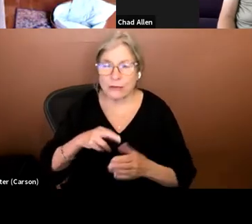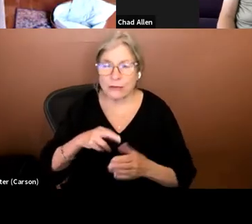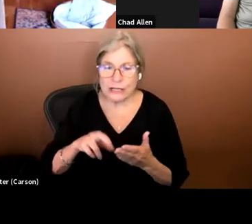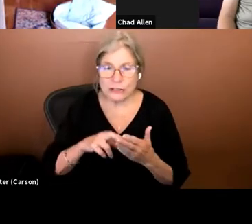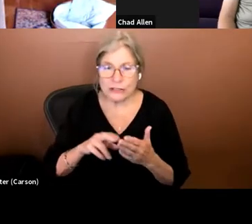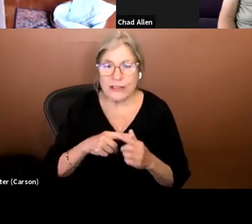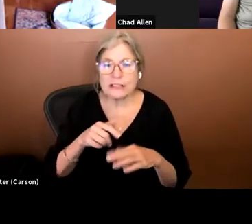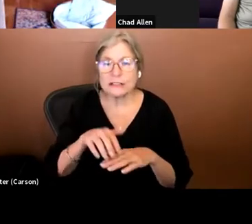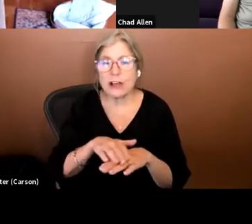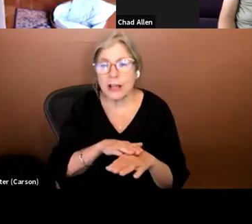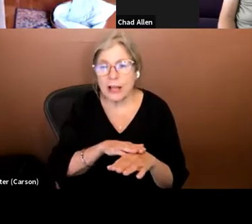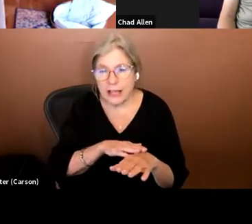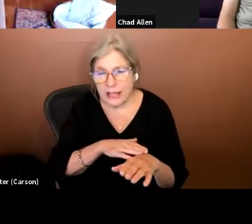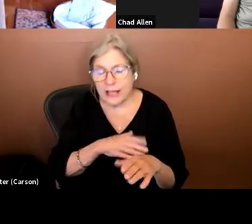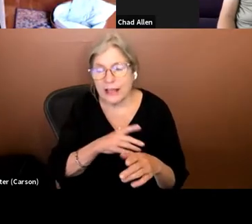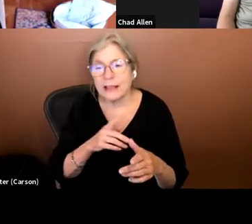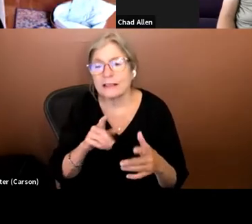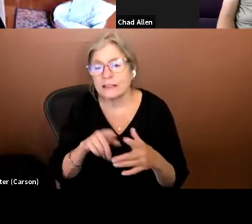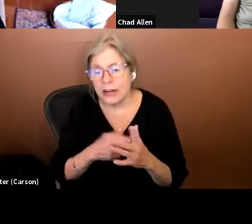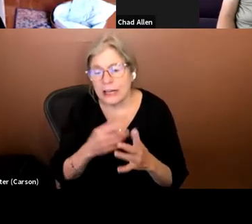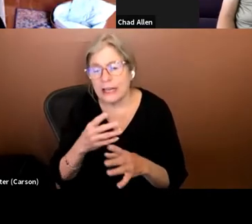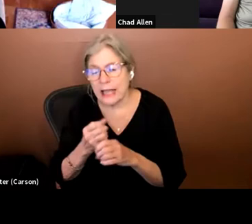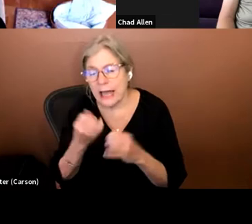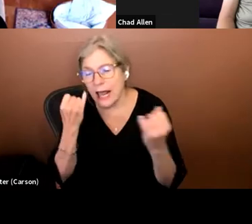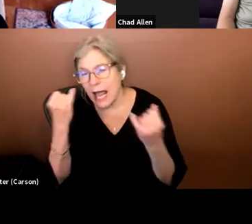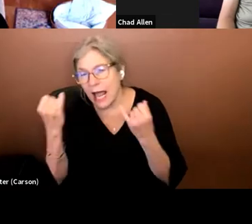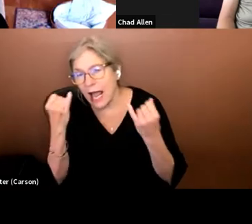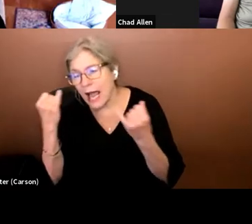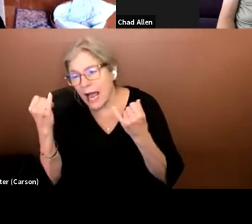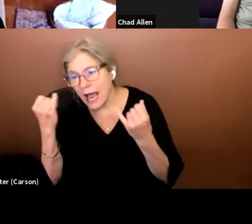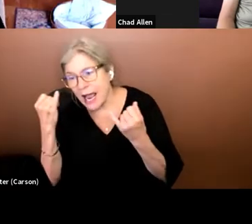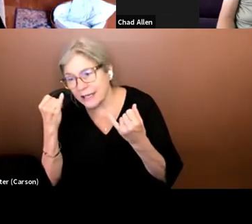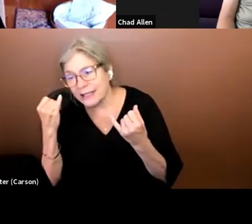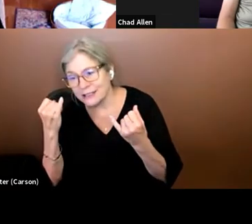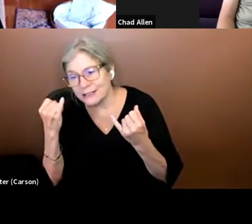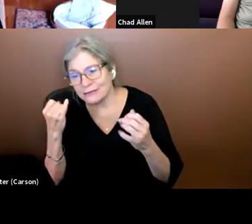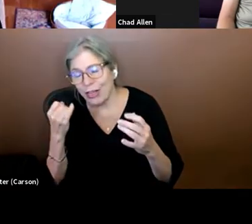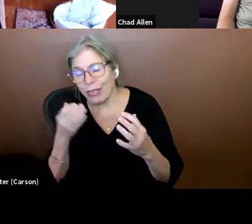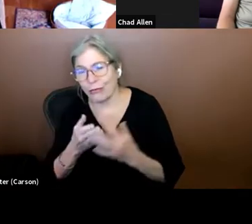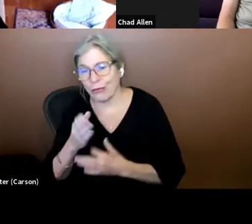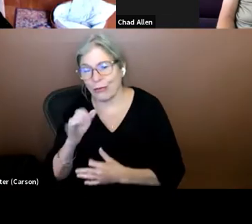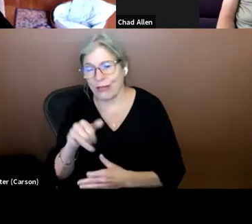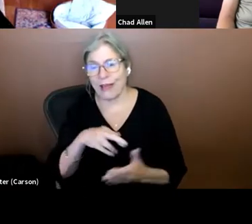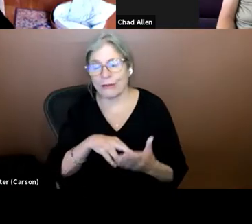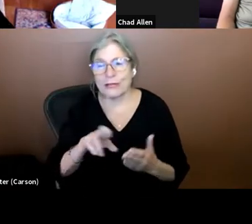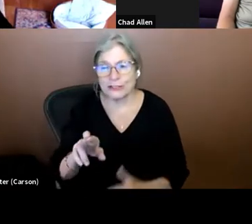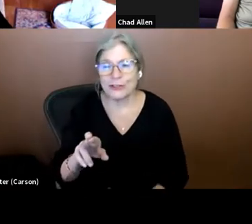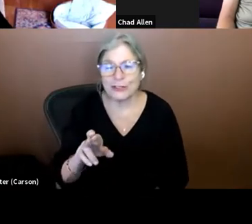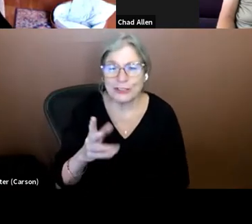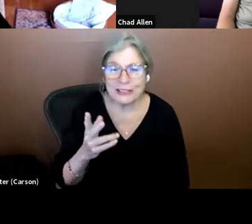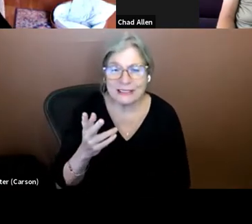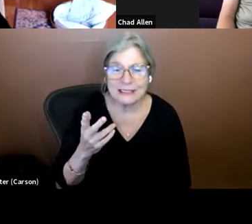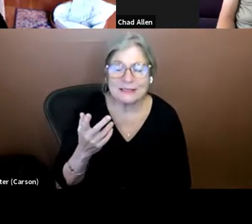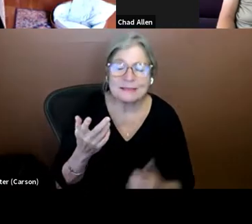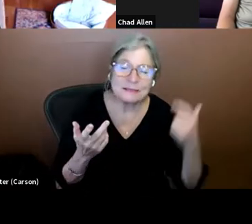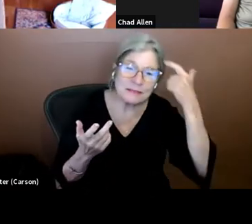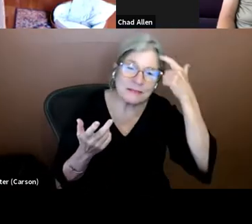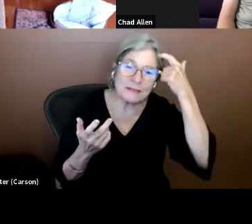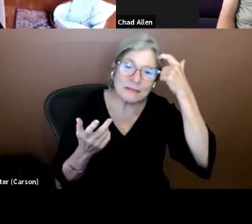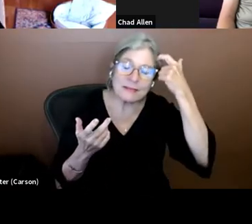surely started gleaning ideas through that. I also missed